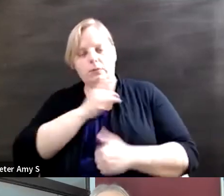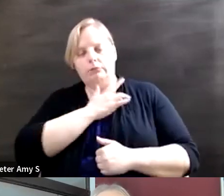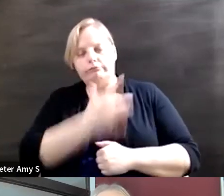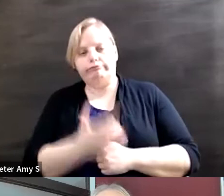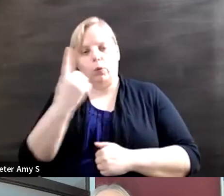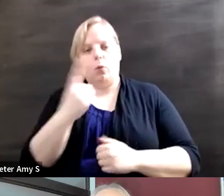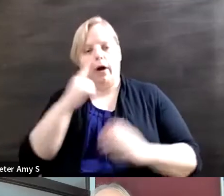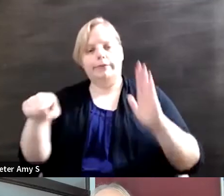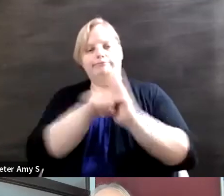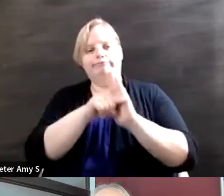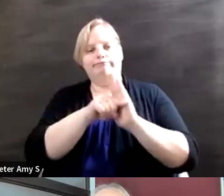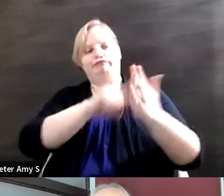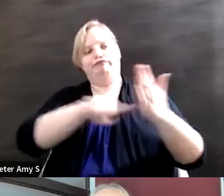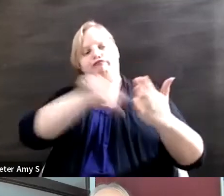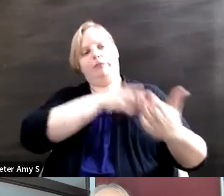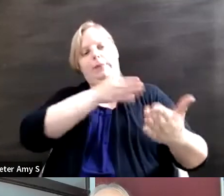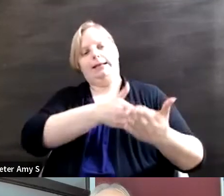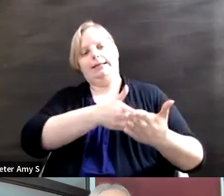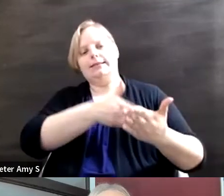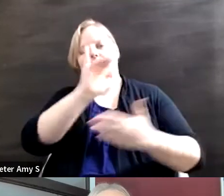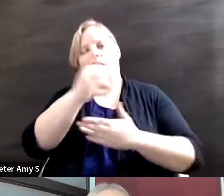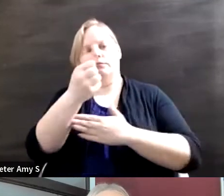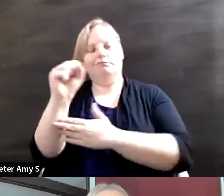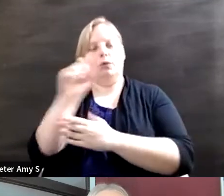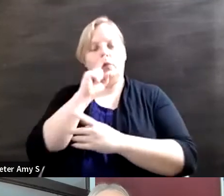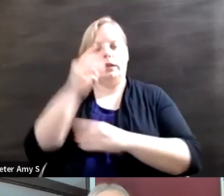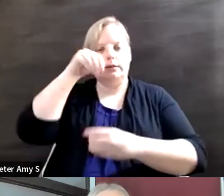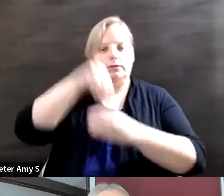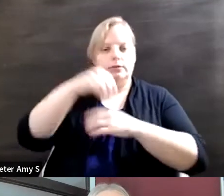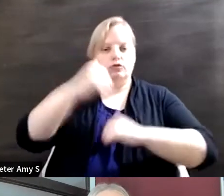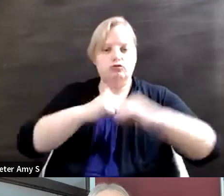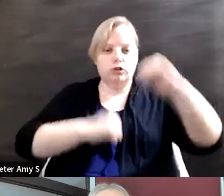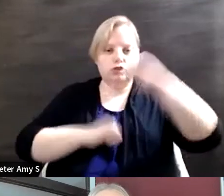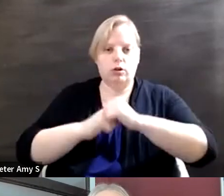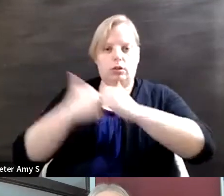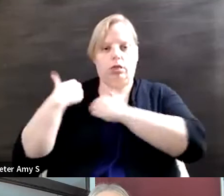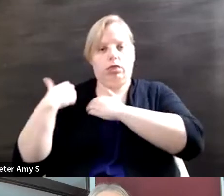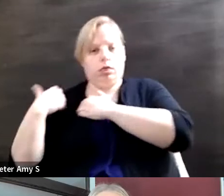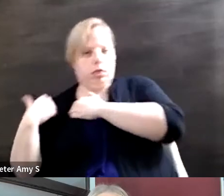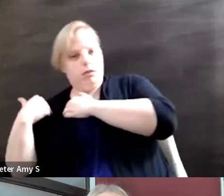the movement is the the infrastructural burden on host countries who are hosting the olympics